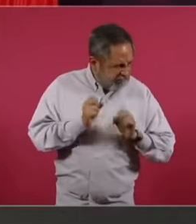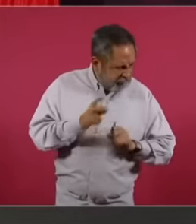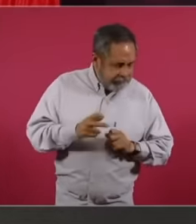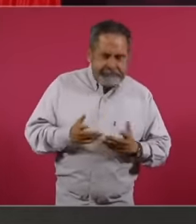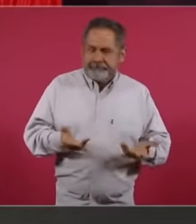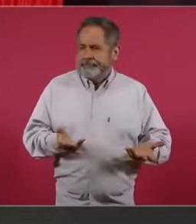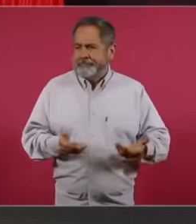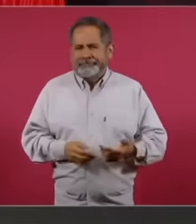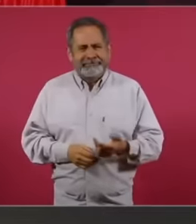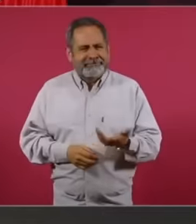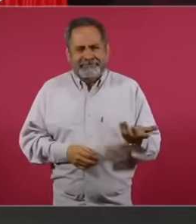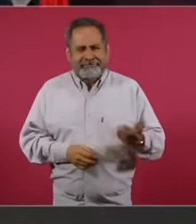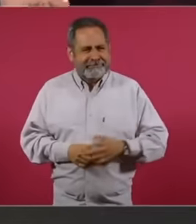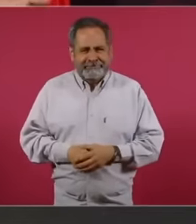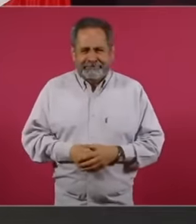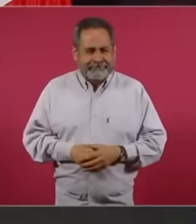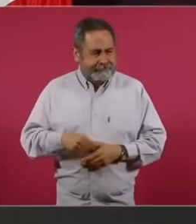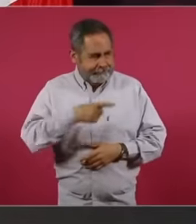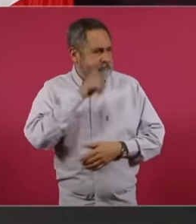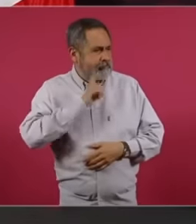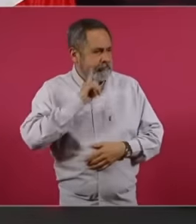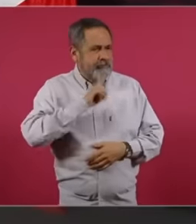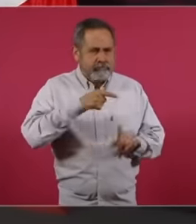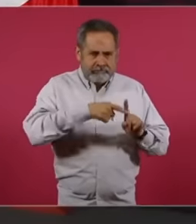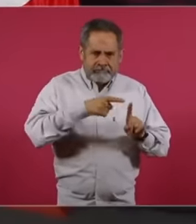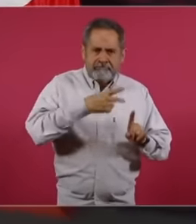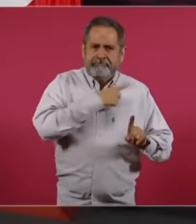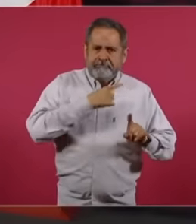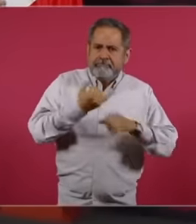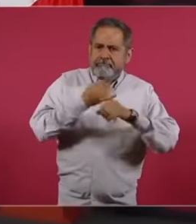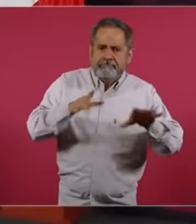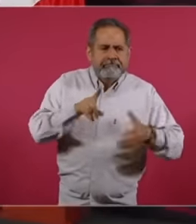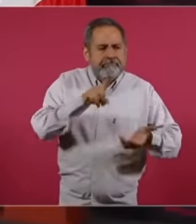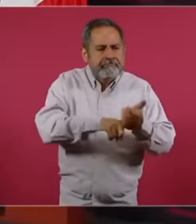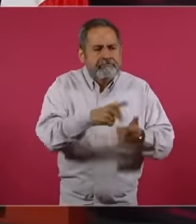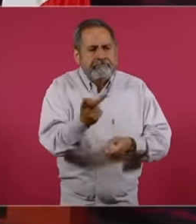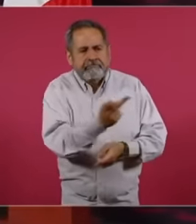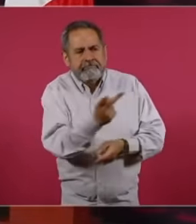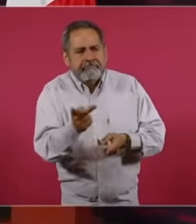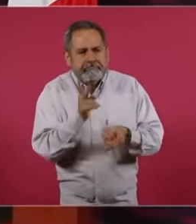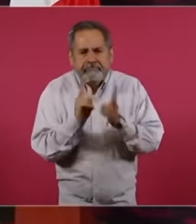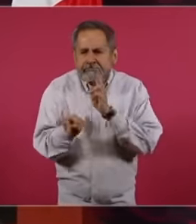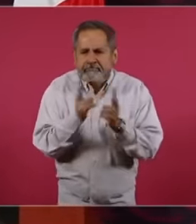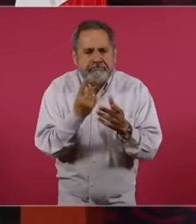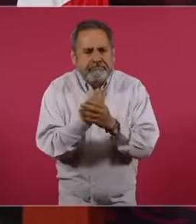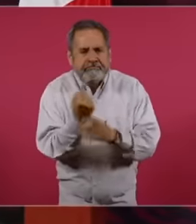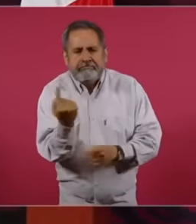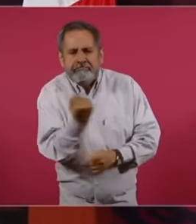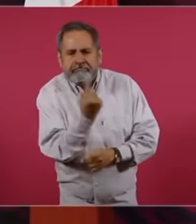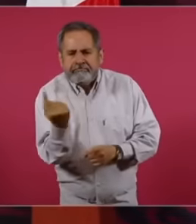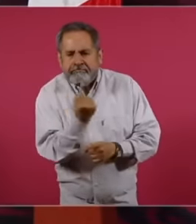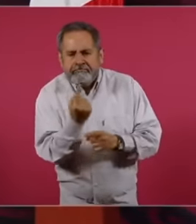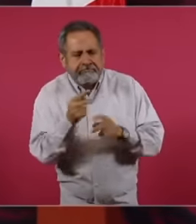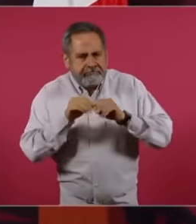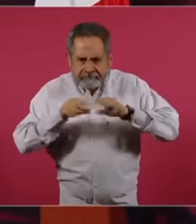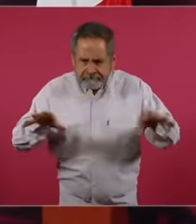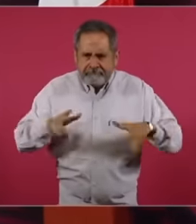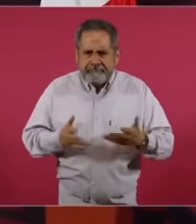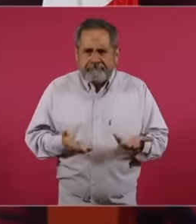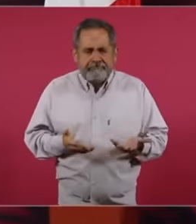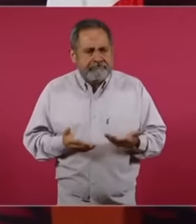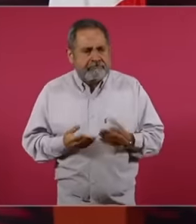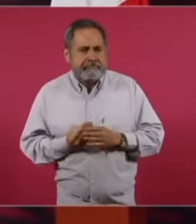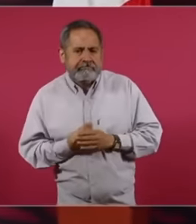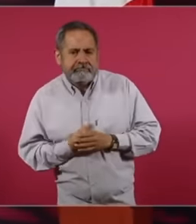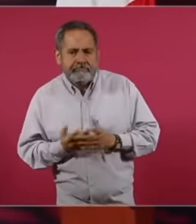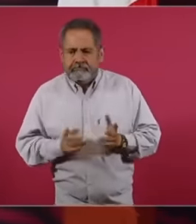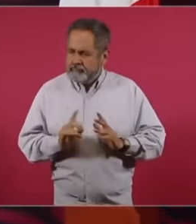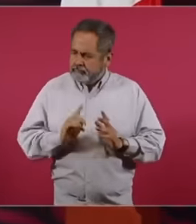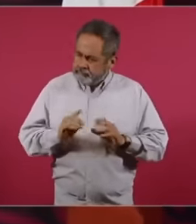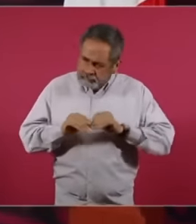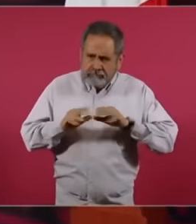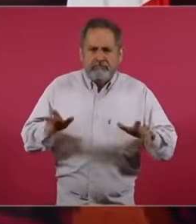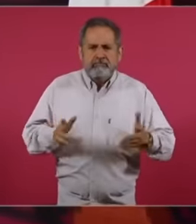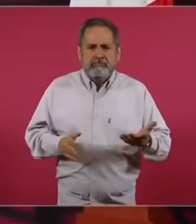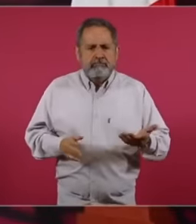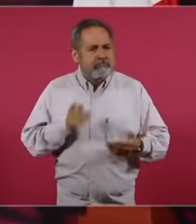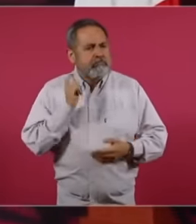the lady should report what they talked about And also, how did